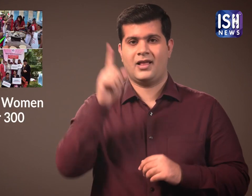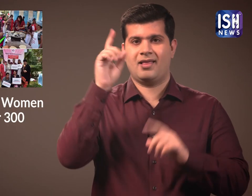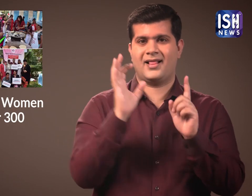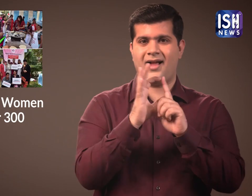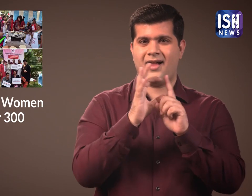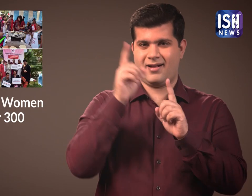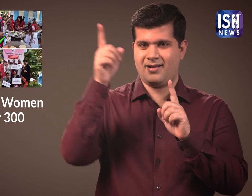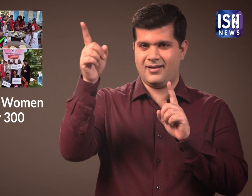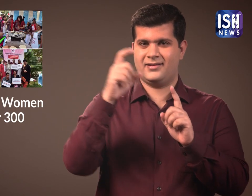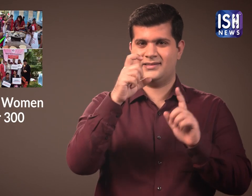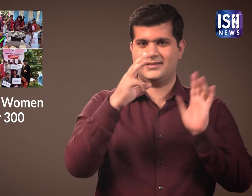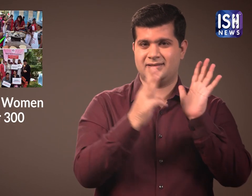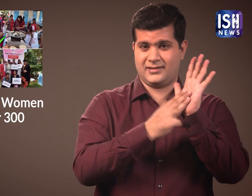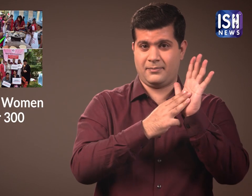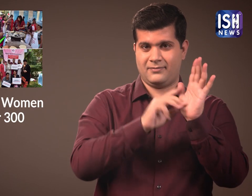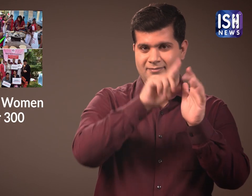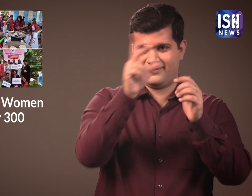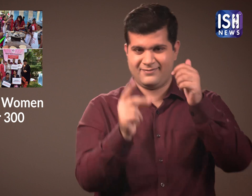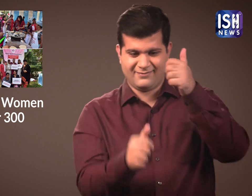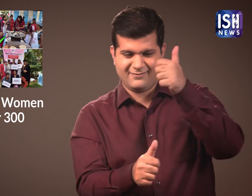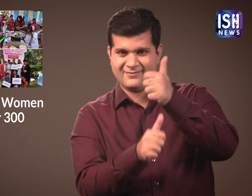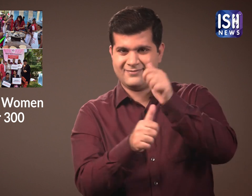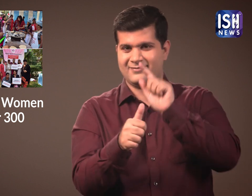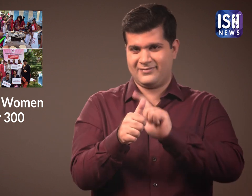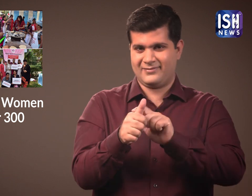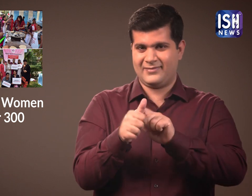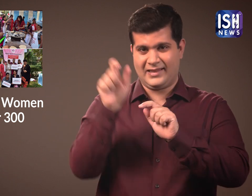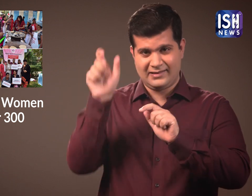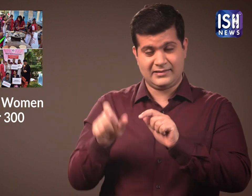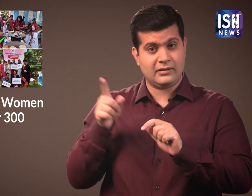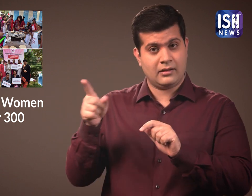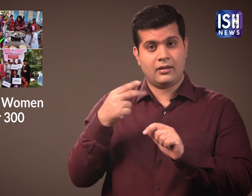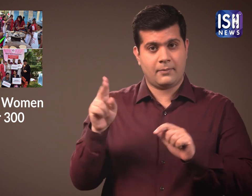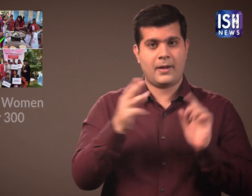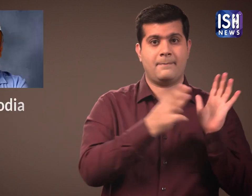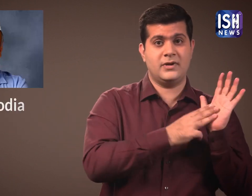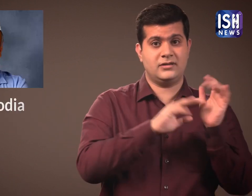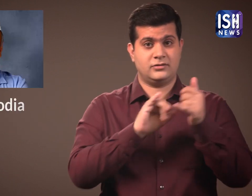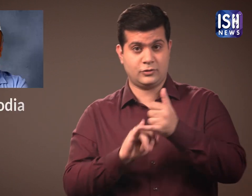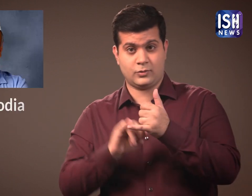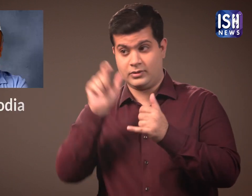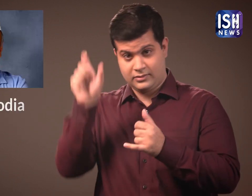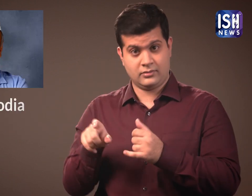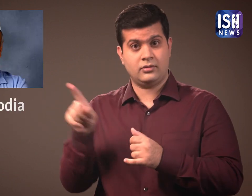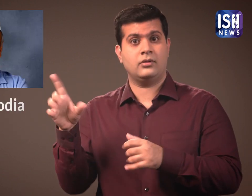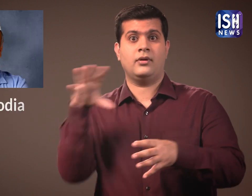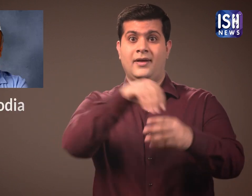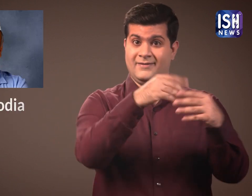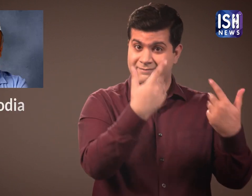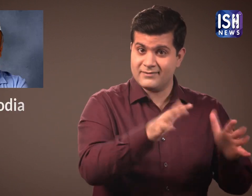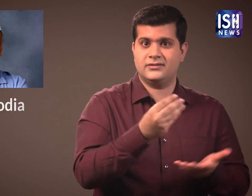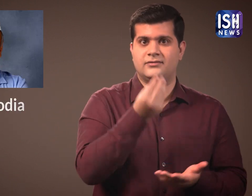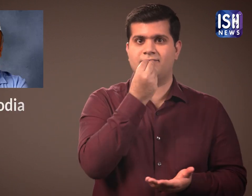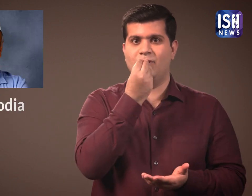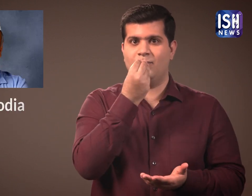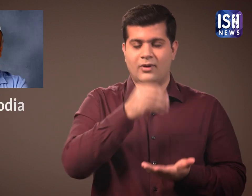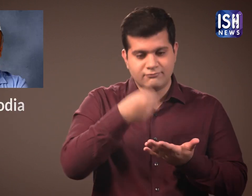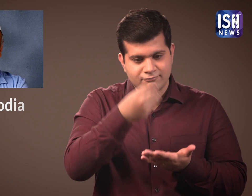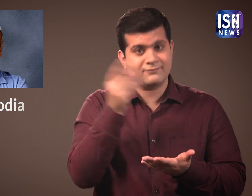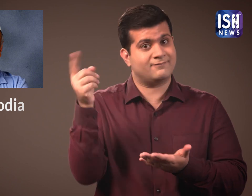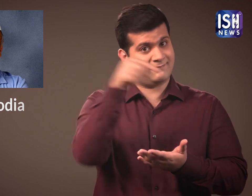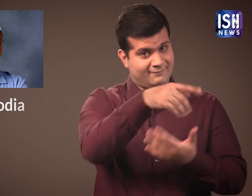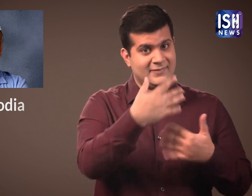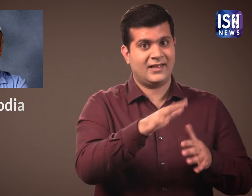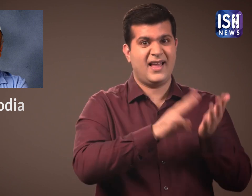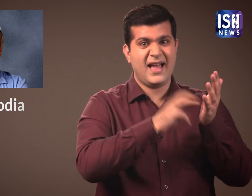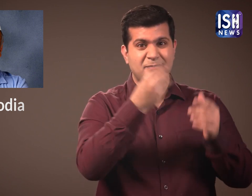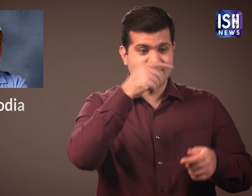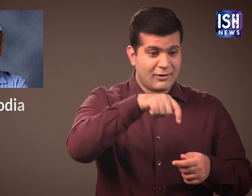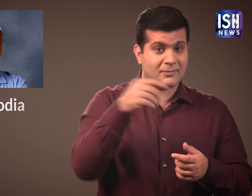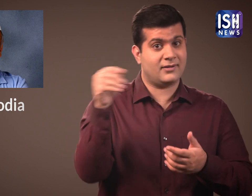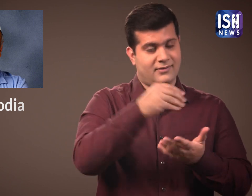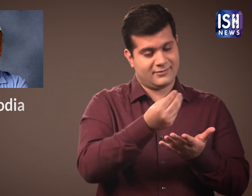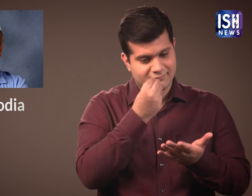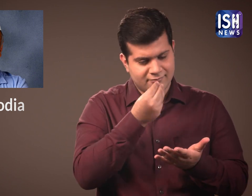Deputy Chief Minister of Delhi, Manish Sisodia, also attended the event and ate the food prepared by the women.